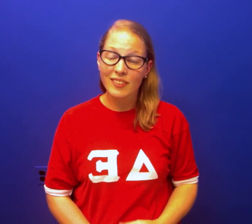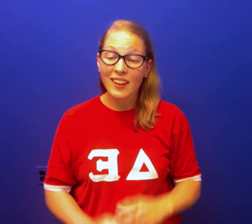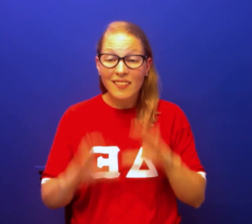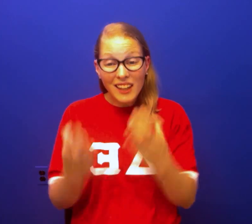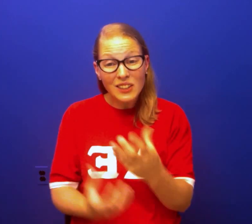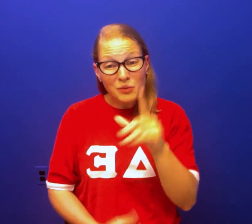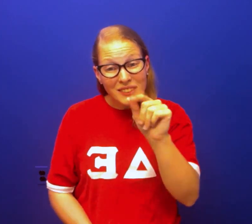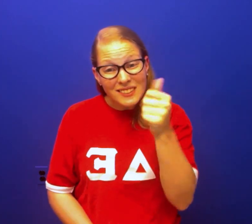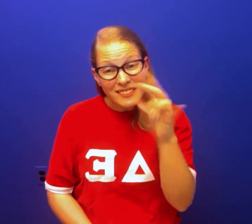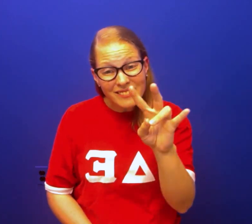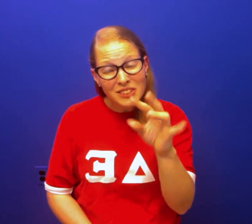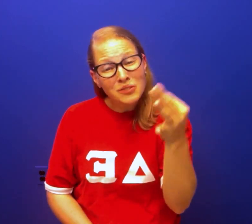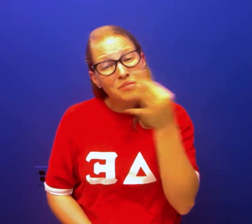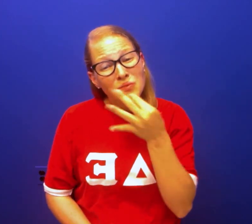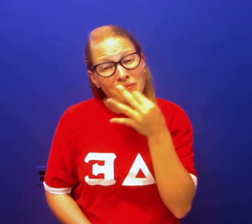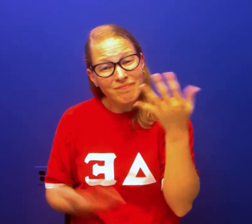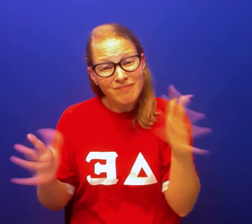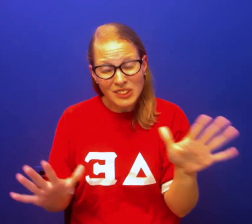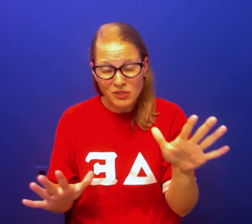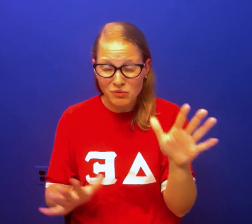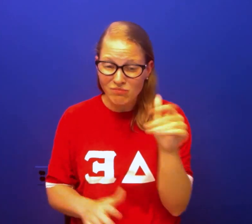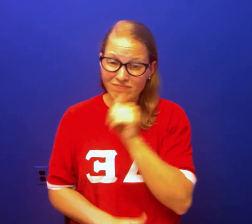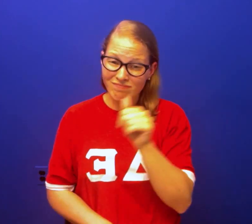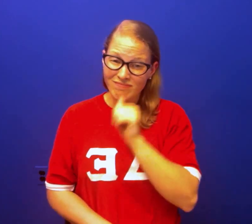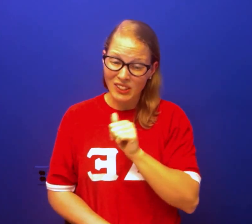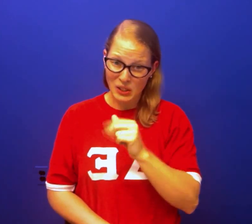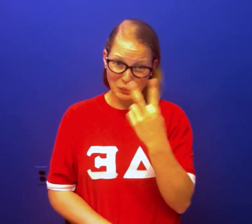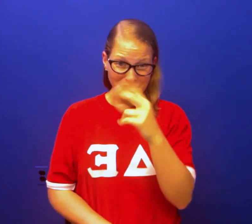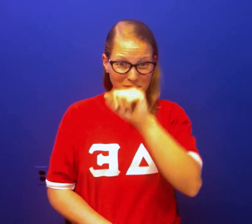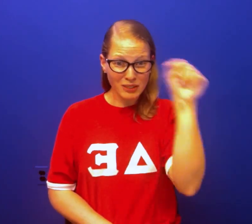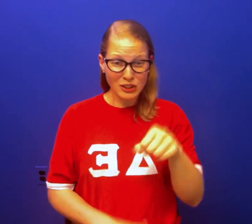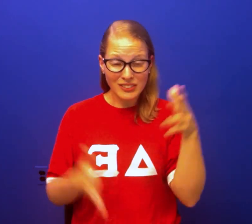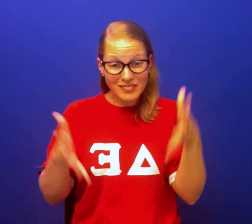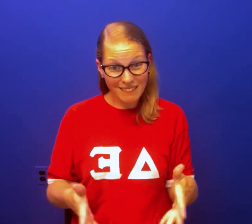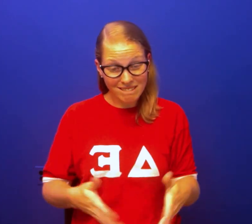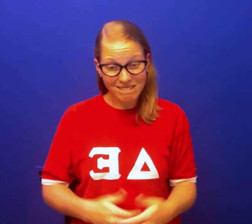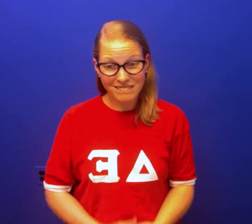Class of 2017 hang in there you only have two semesters left!